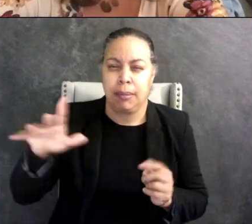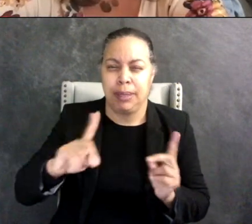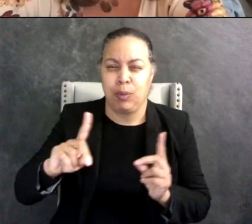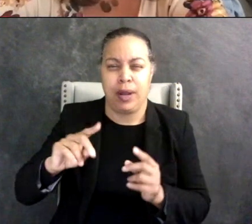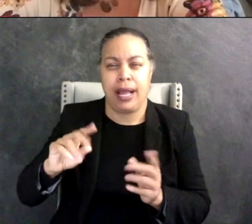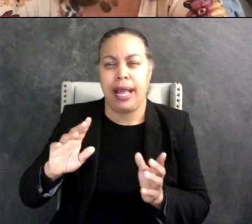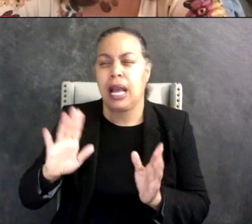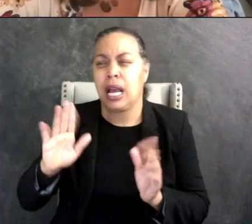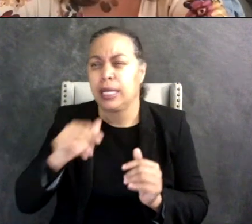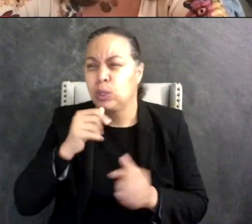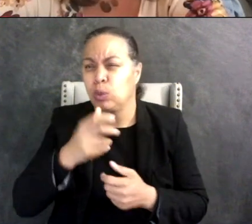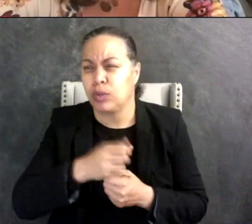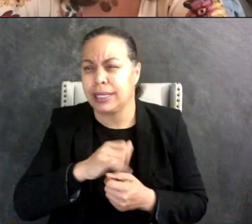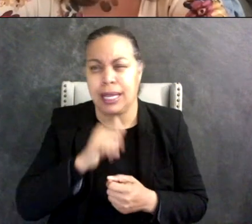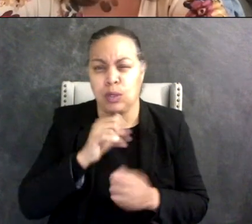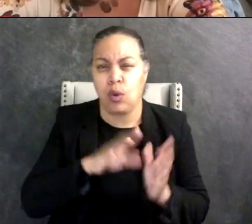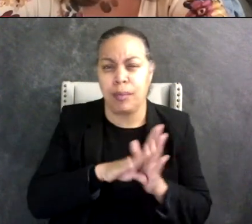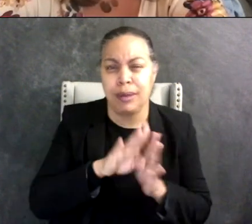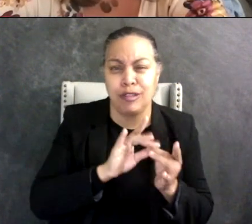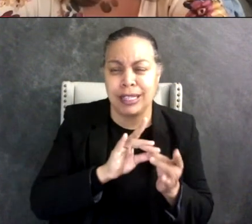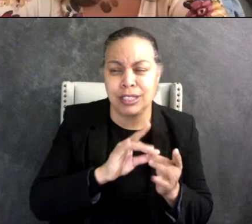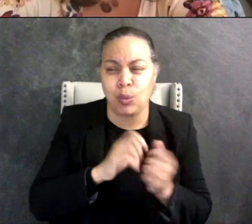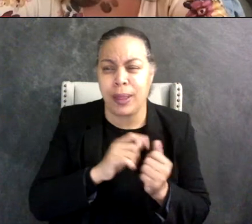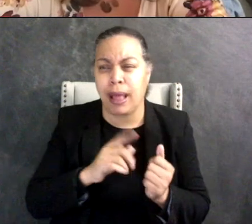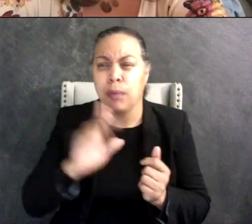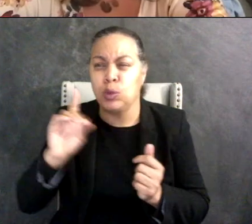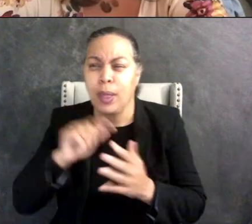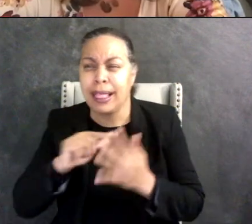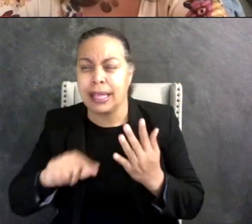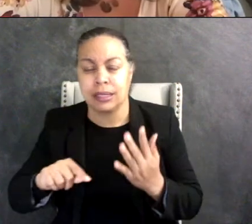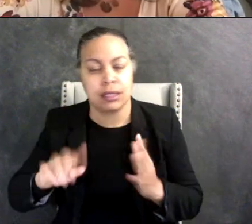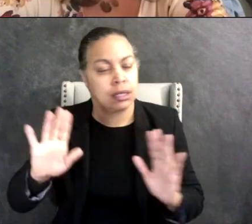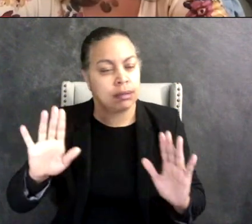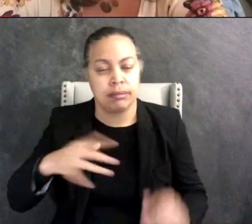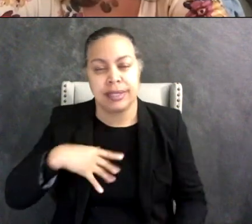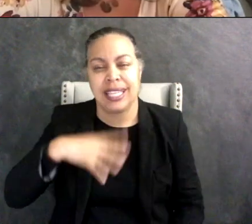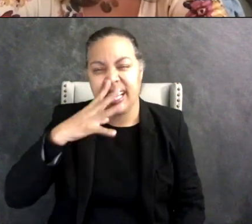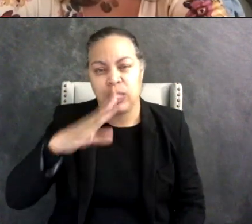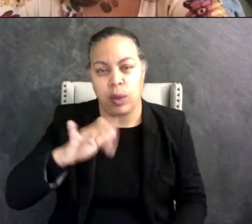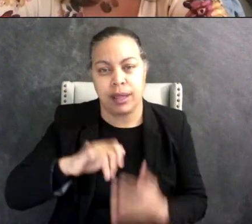a relationship with them. So I would say ignore all that advice and trust your kids more because